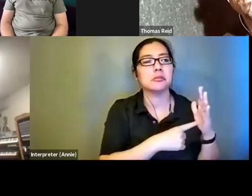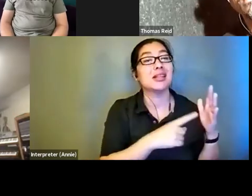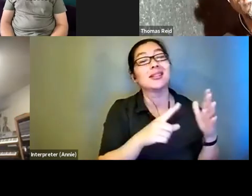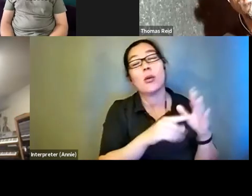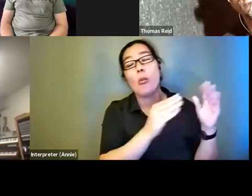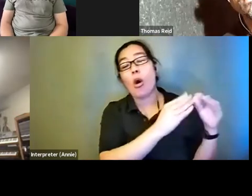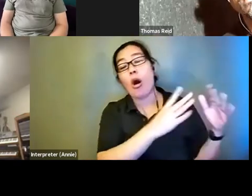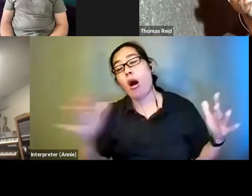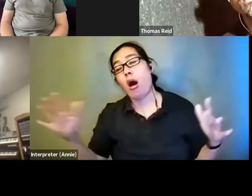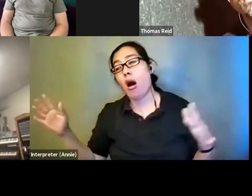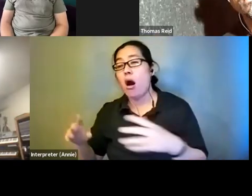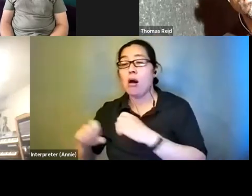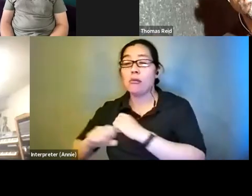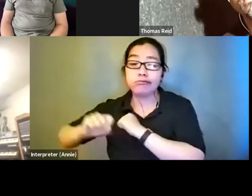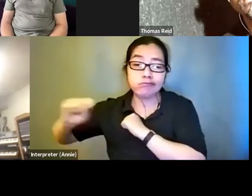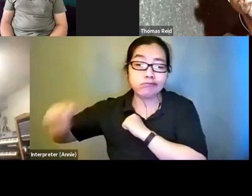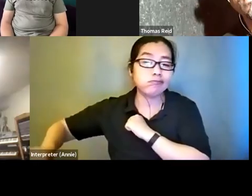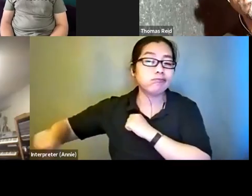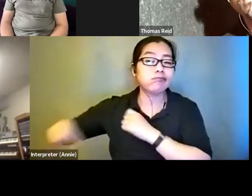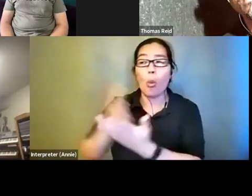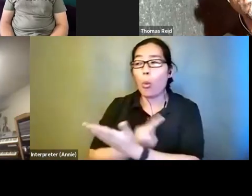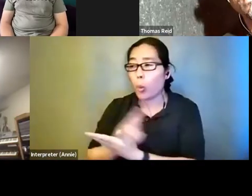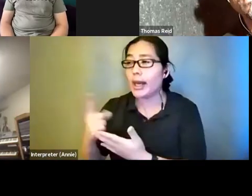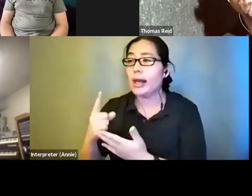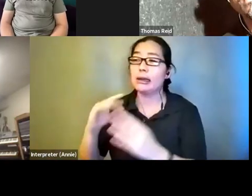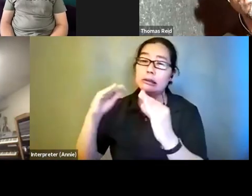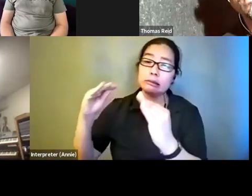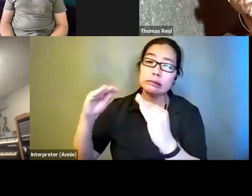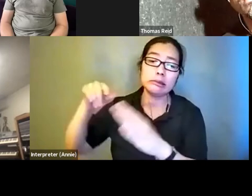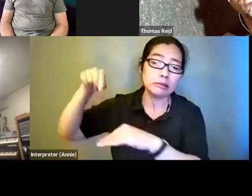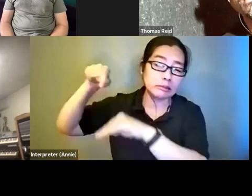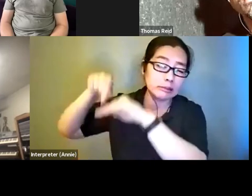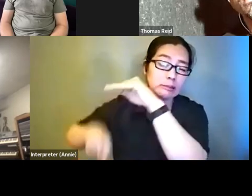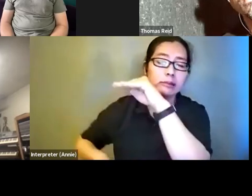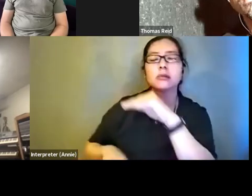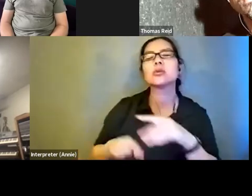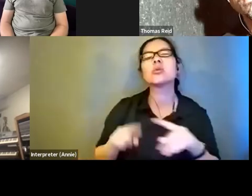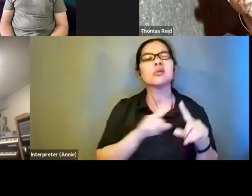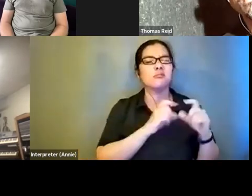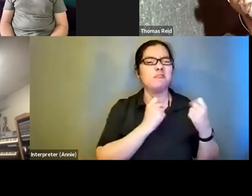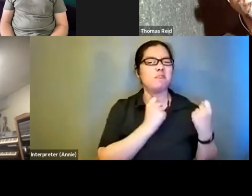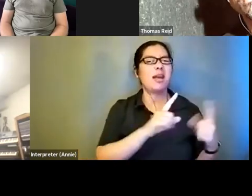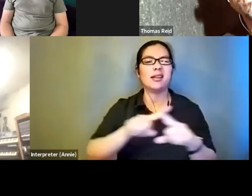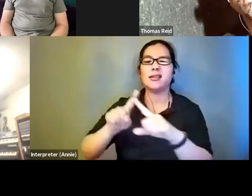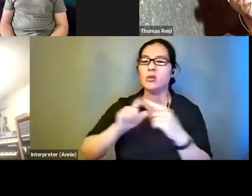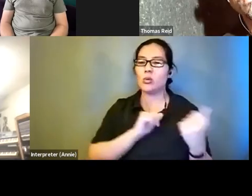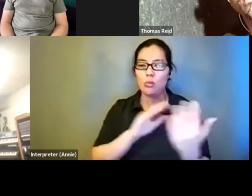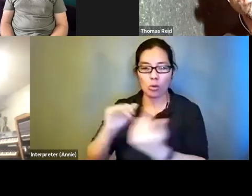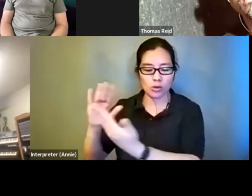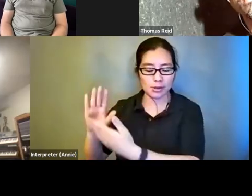covers a week or so. There are different ways to handle it. But if you are looking to